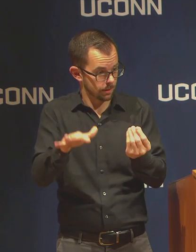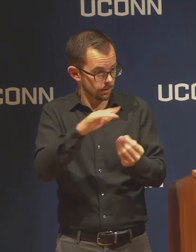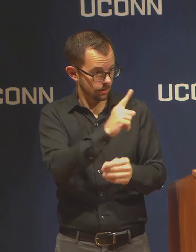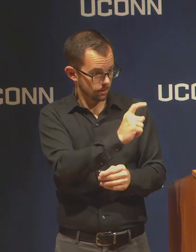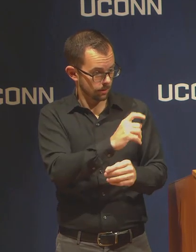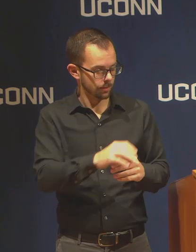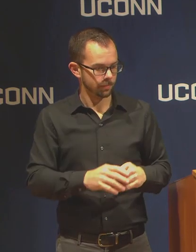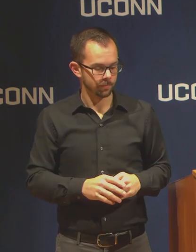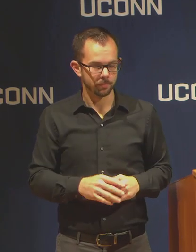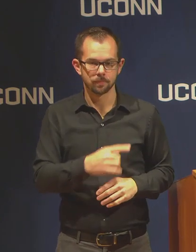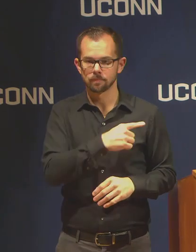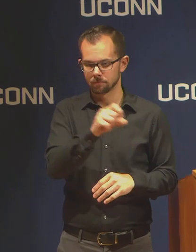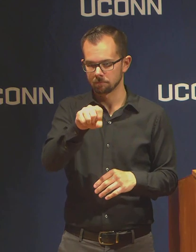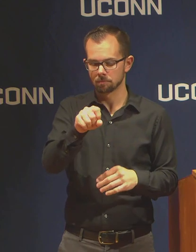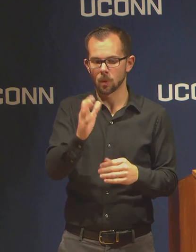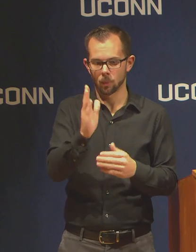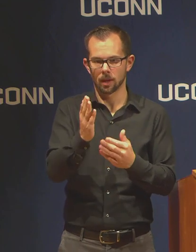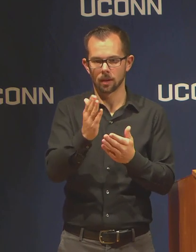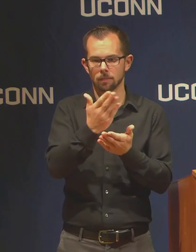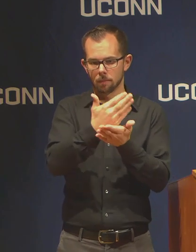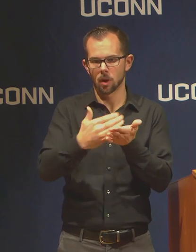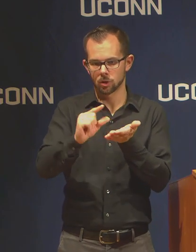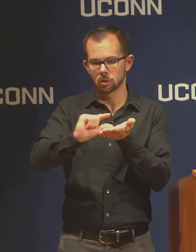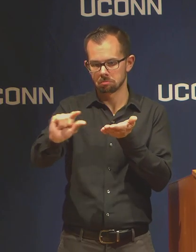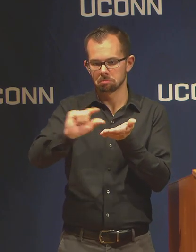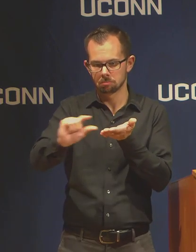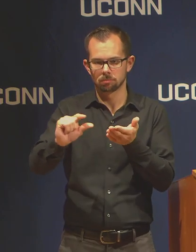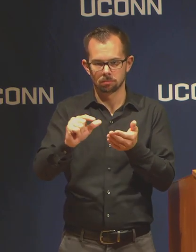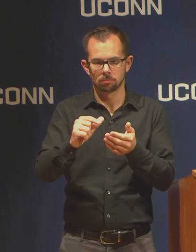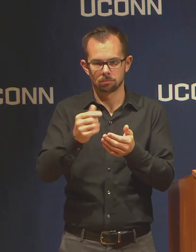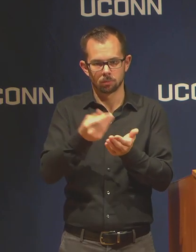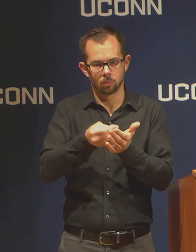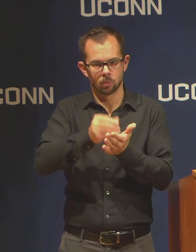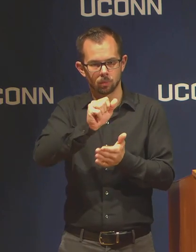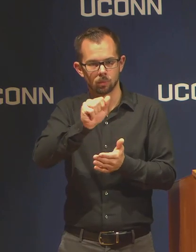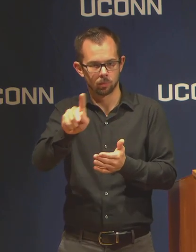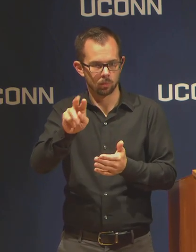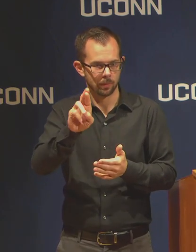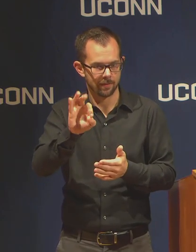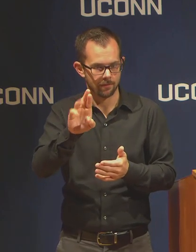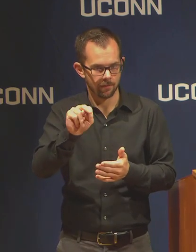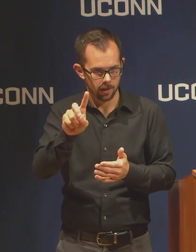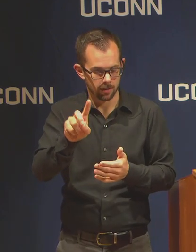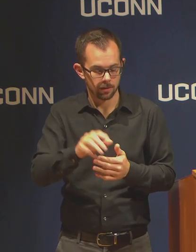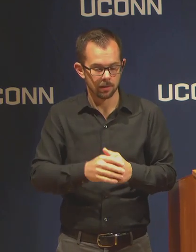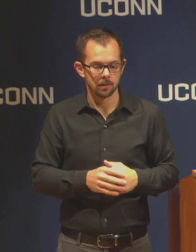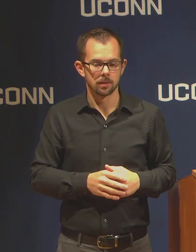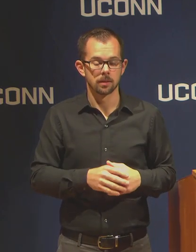be some partial refunds. I'll just preface this by saying our priority has been to focus